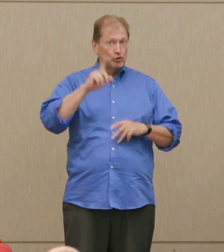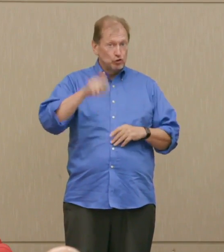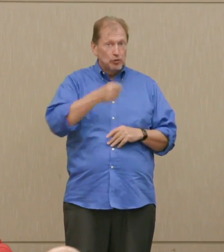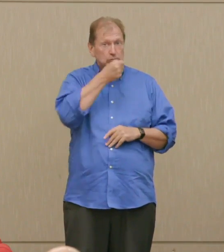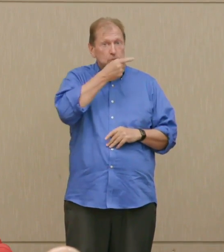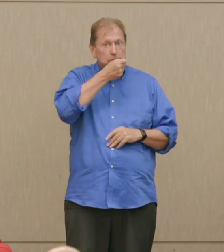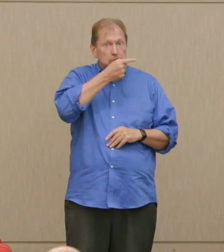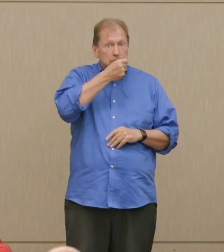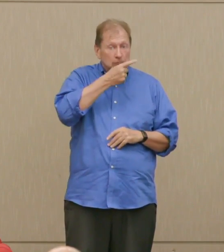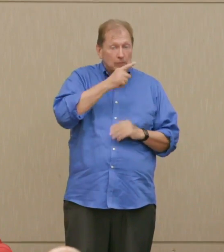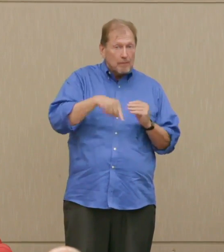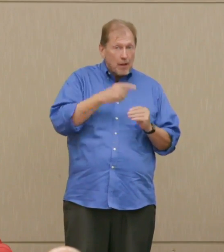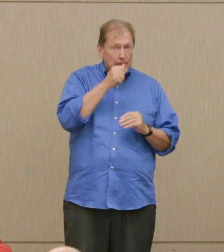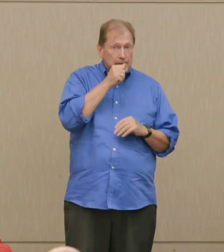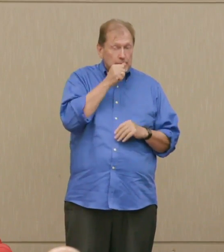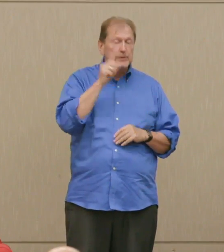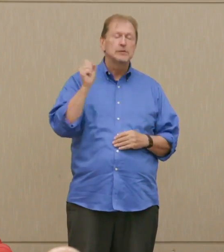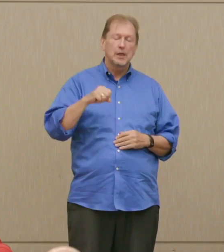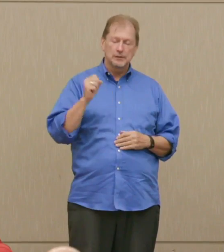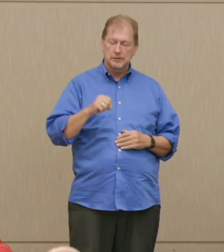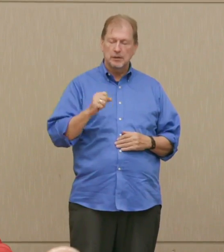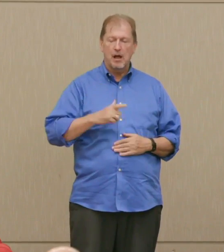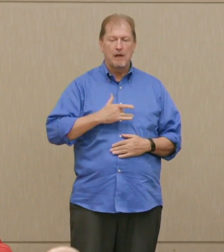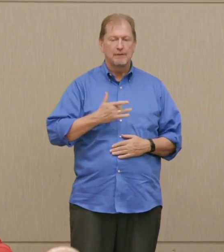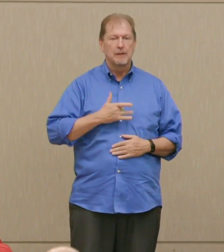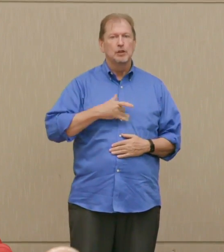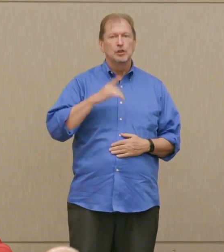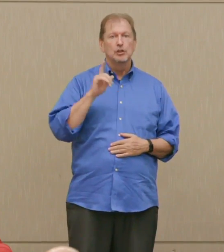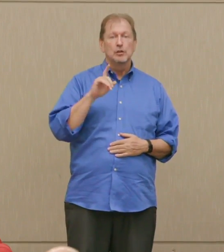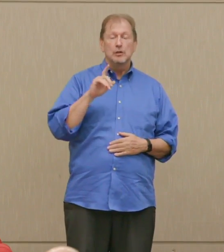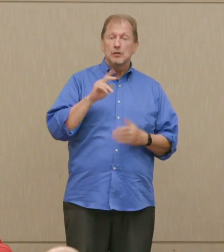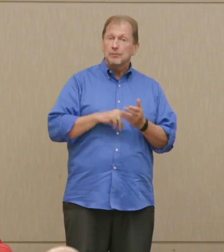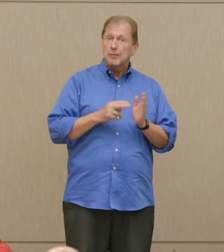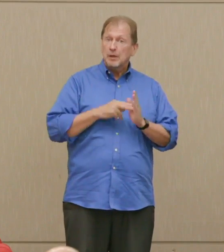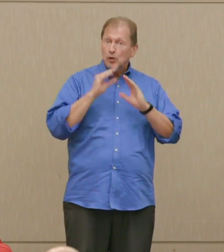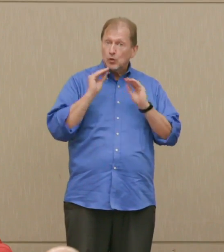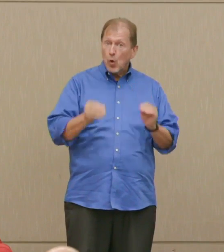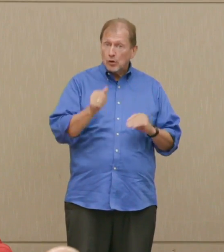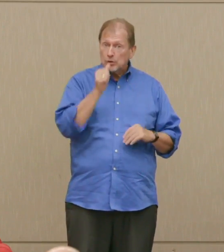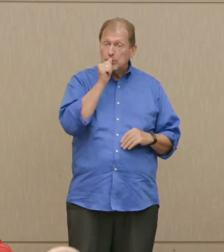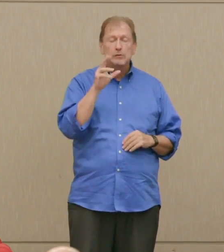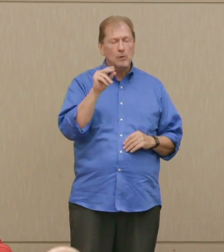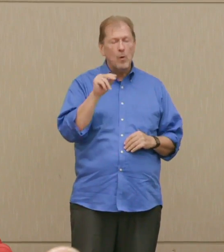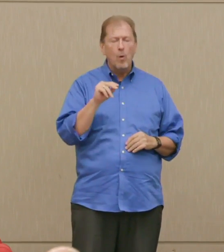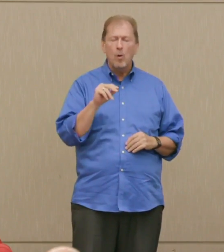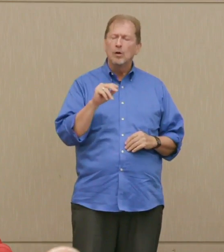Does that mean there should be no secrets? No, I don't believe that. Chelsea Manning does not believe that.